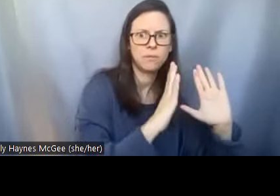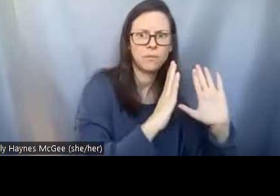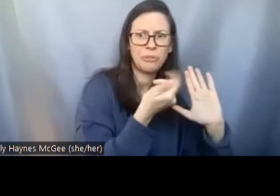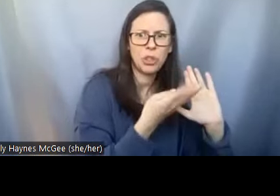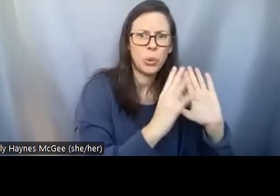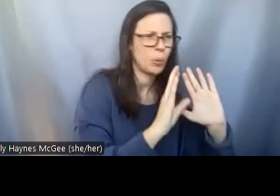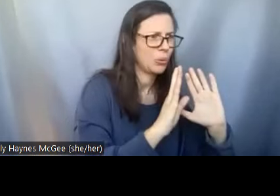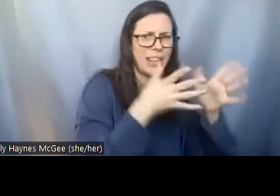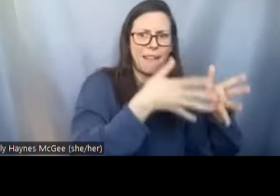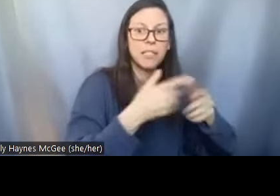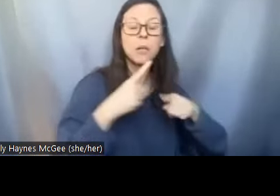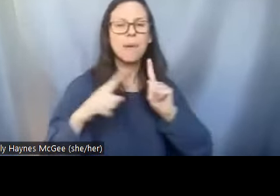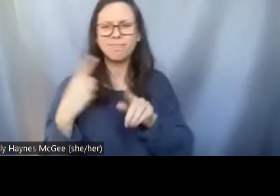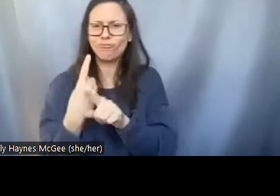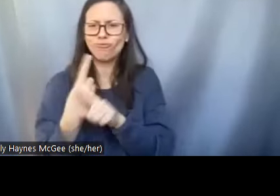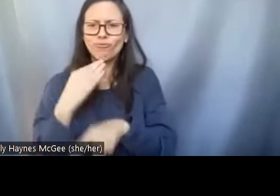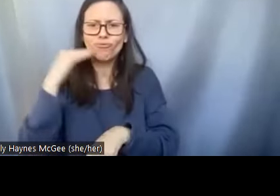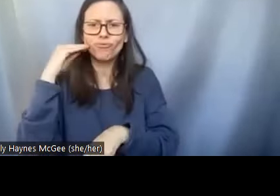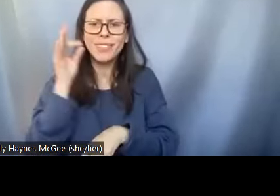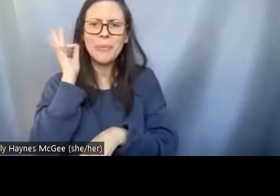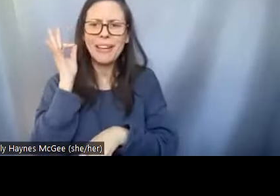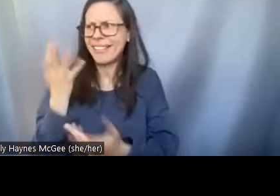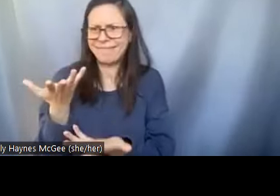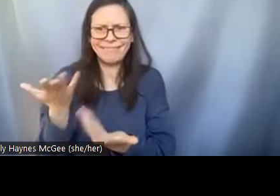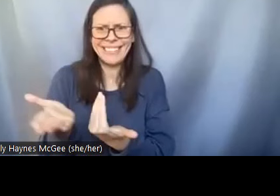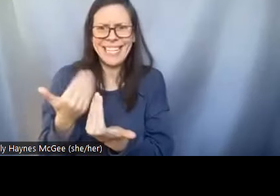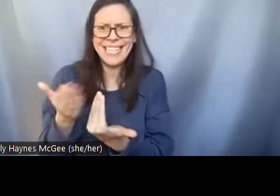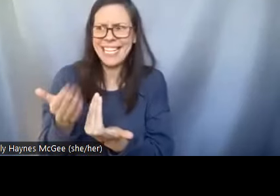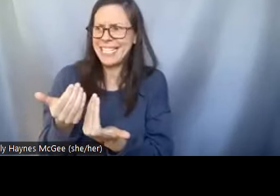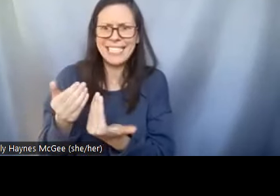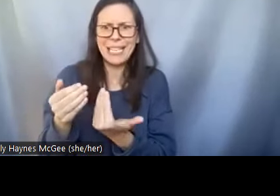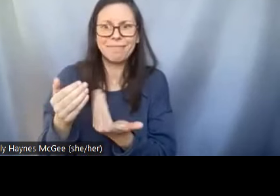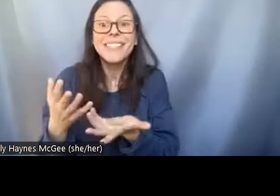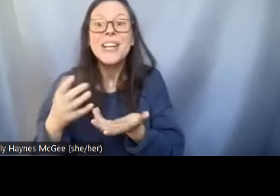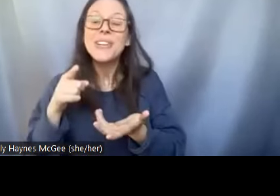available to us. We're working with the local spay and nutrient clinics so that they can give us